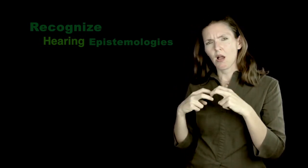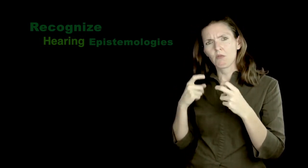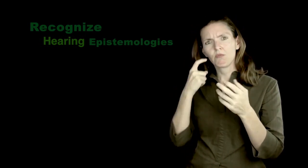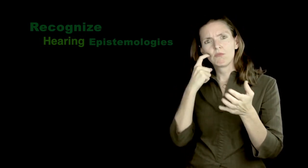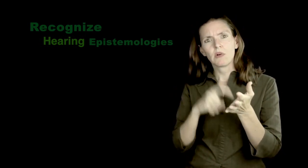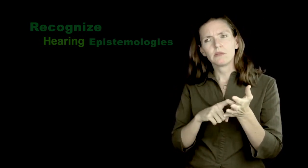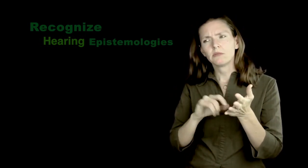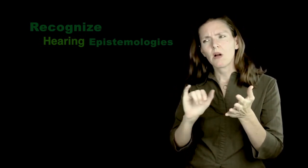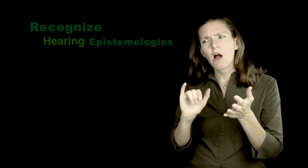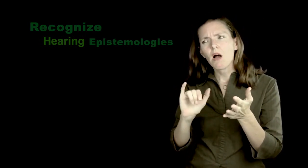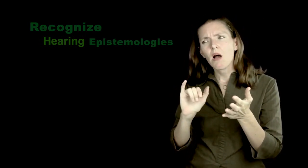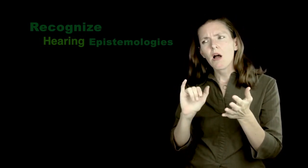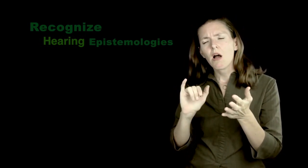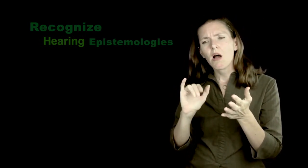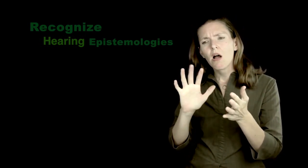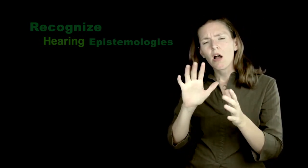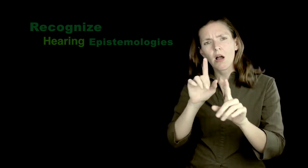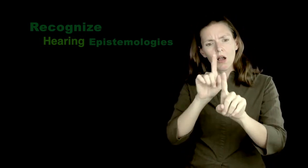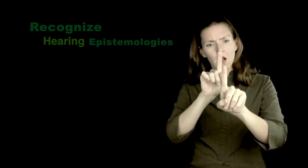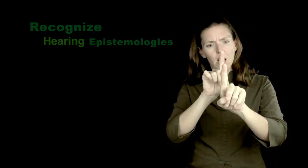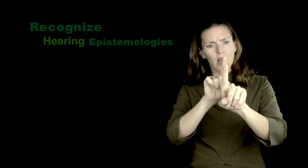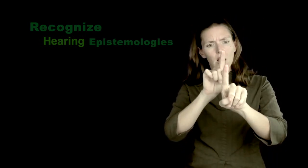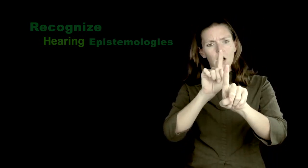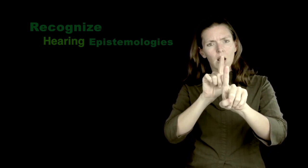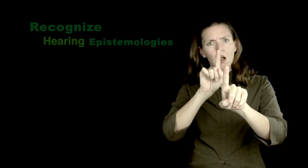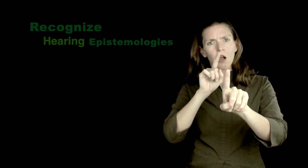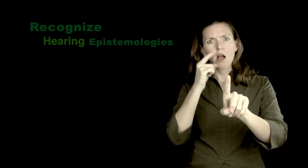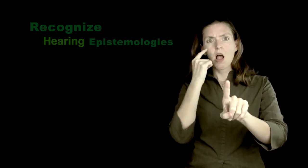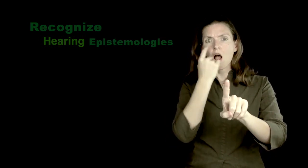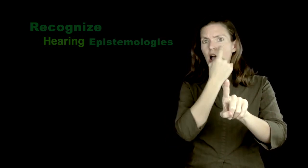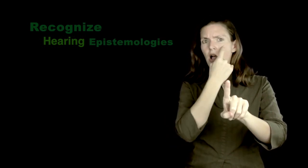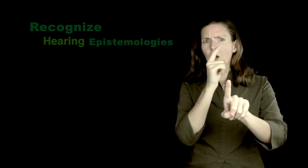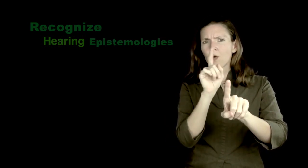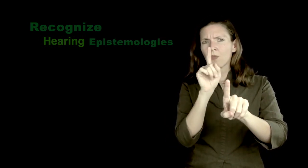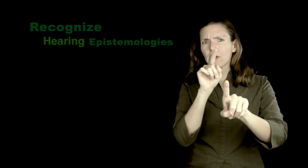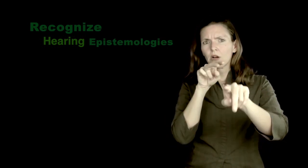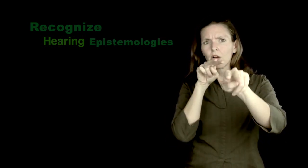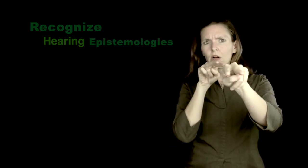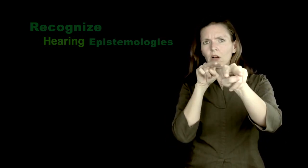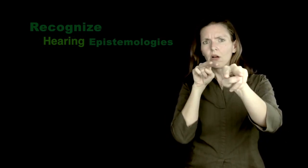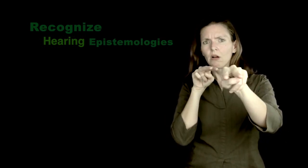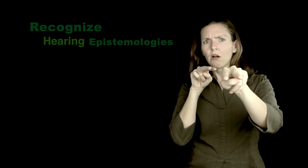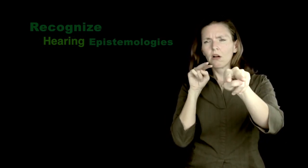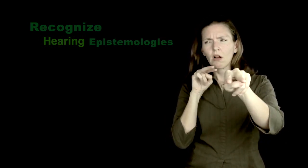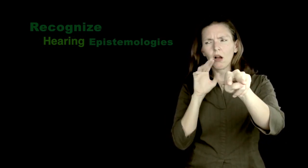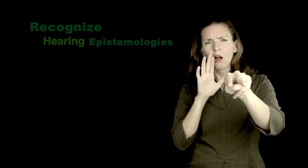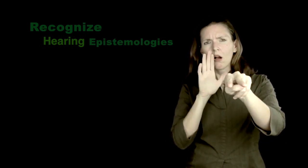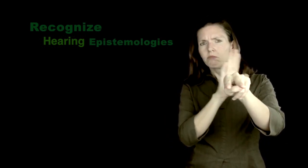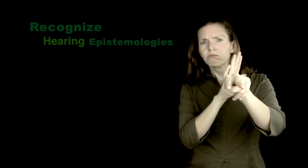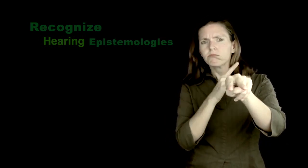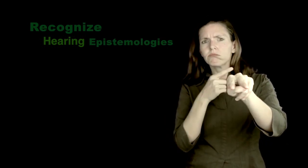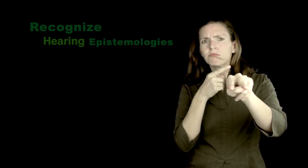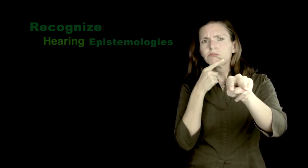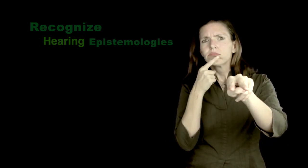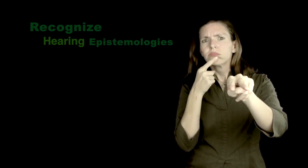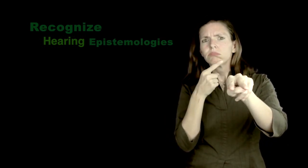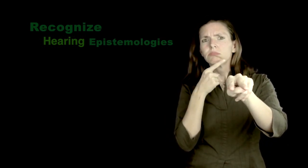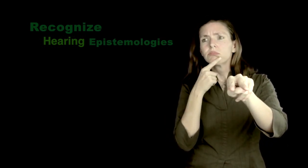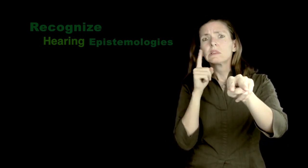The discussions led to a profound paradigm shift. When standing in a line, where are the eyes? Standing in lines is a hearing construct, a part of hearing epistemology.